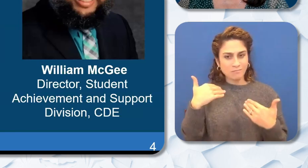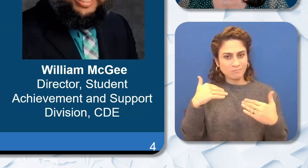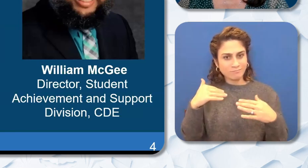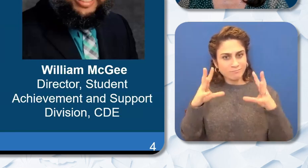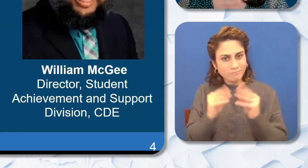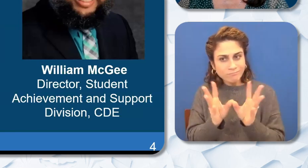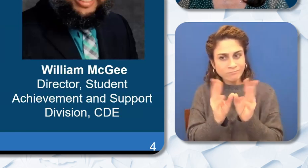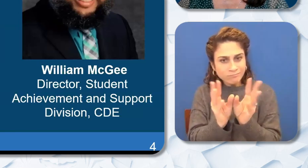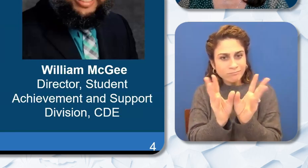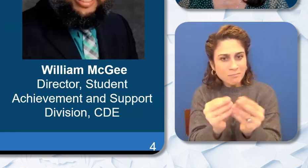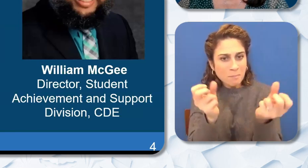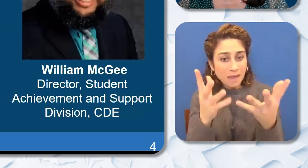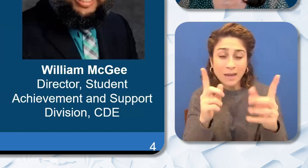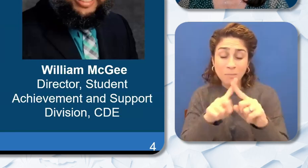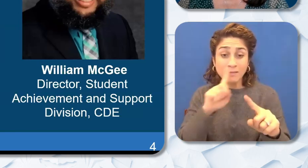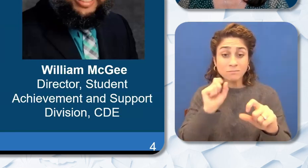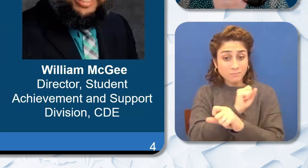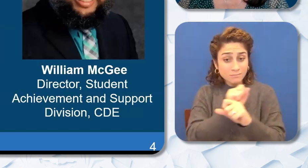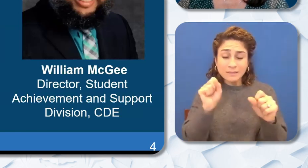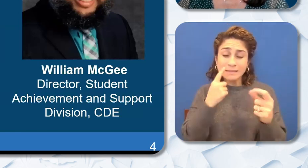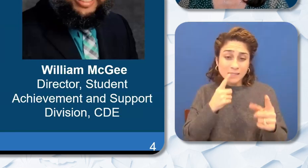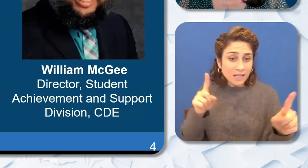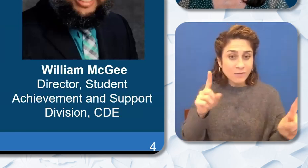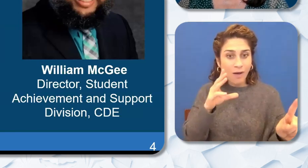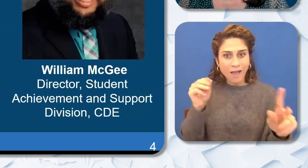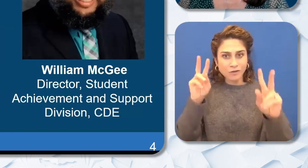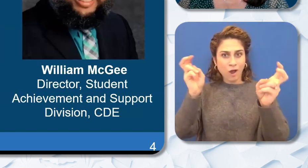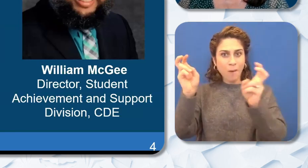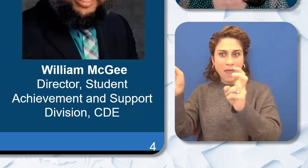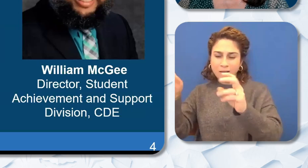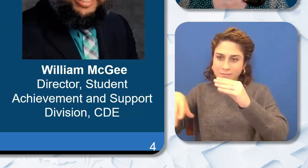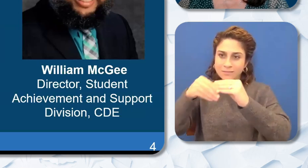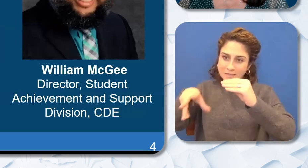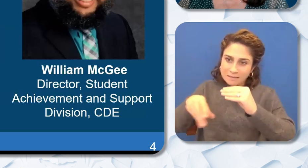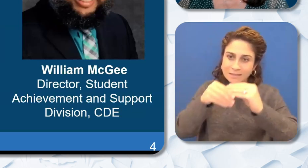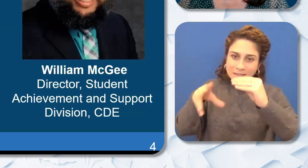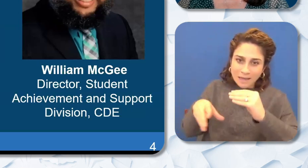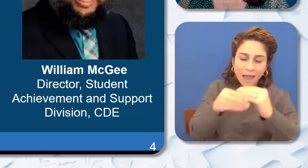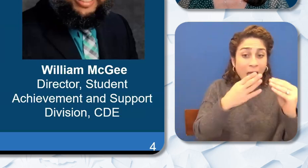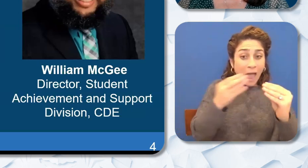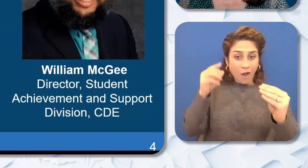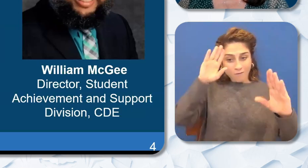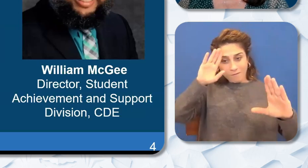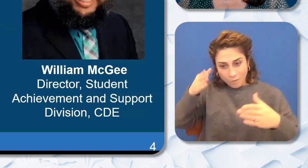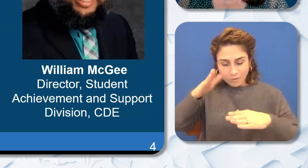continue to add needed topics and those that have focused on deep equity issues like Black children